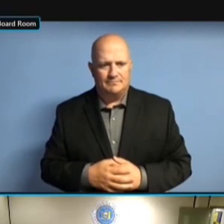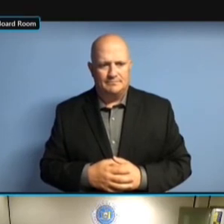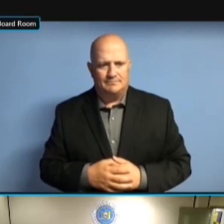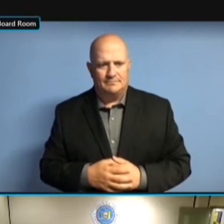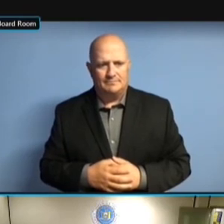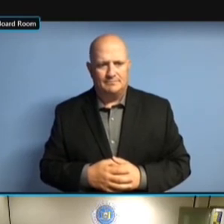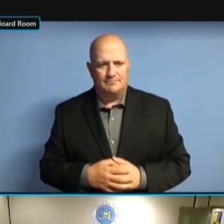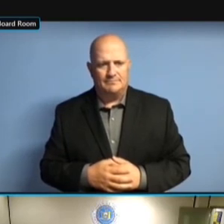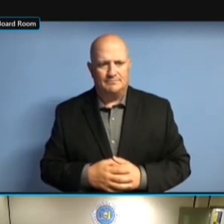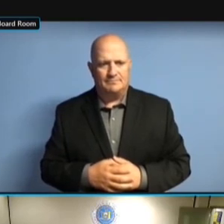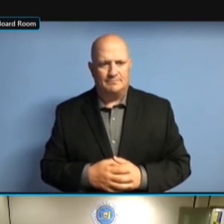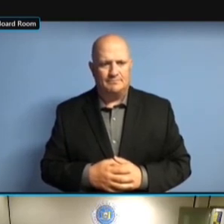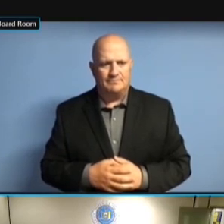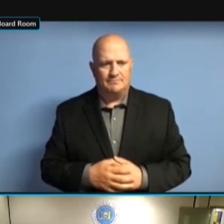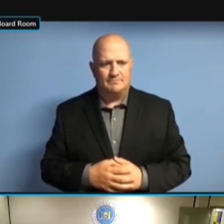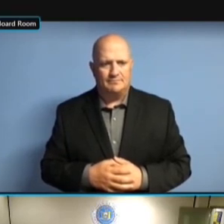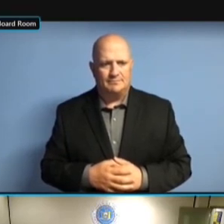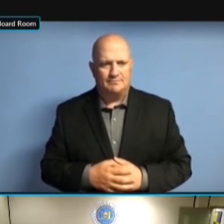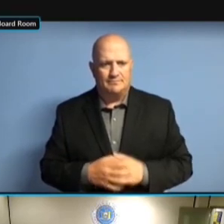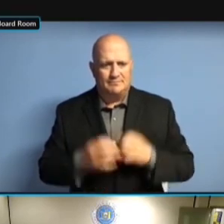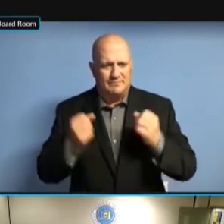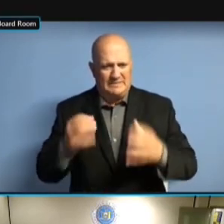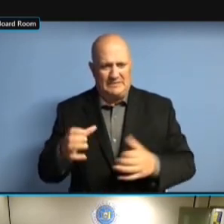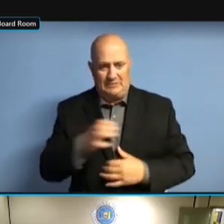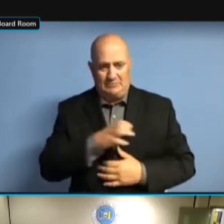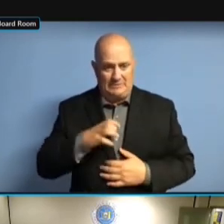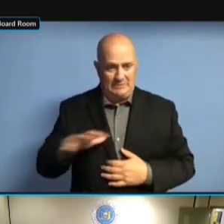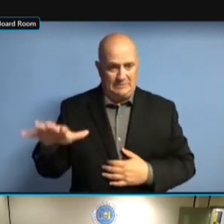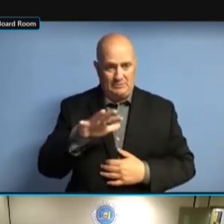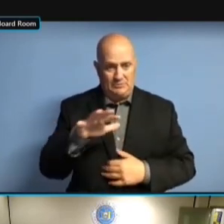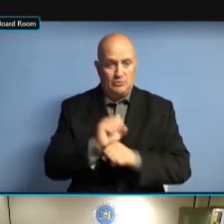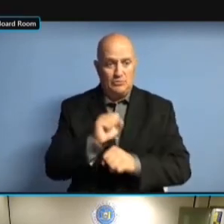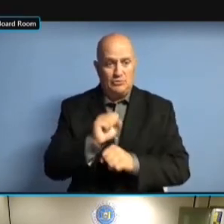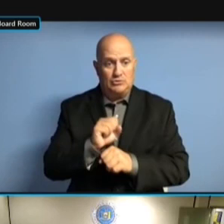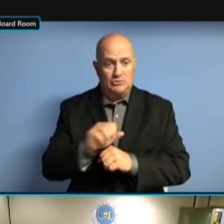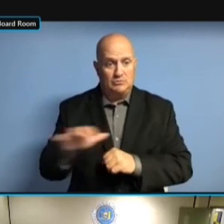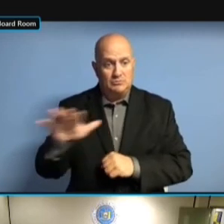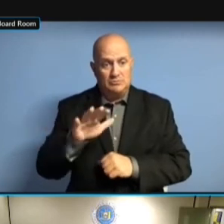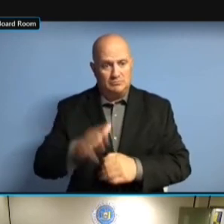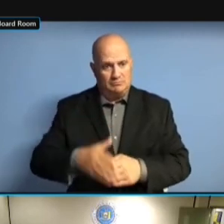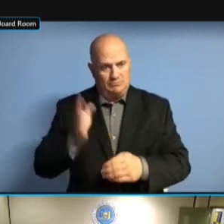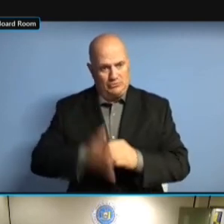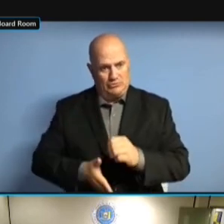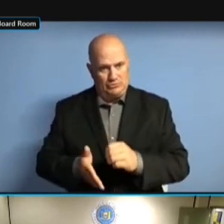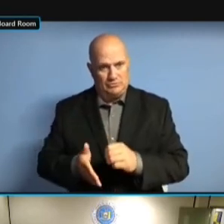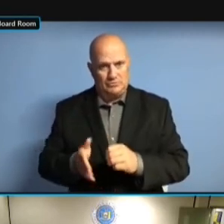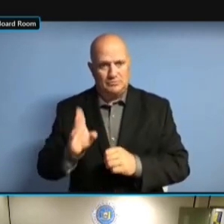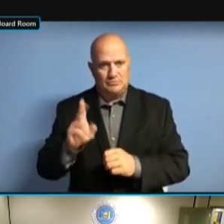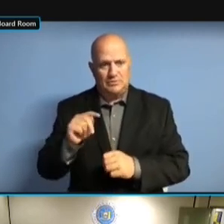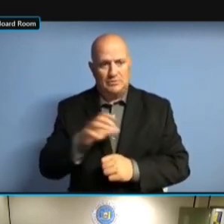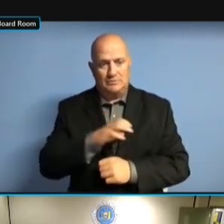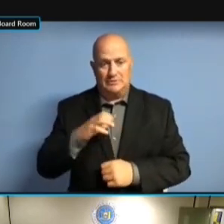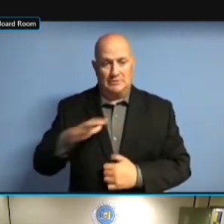WHO ARE DECEASED AND FOR WHATEVER REASON, WHO ARE DECEASED AND FOR WHATEVER REASON, THESE WHATEVER REASON, THESE WHATEVER REASON, THESE COMMITTEES WHATEVER REASON, THESE COMMITTEES HAVE WHATEVER REASON, THESE COMMITTEES HAVE NOT WHATEVER REASON, THESE COMMITTEES HAVE NOT BEEN COMMITTEES HAVE NOT BEEN COMMITTEES HAVE NOT BEEN TERMINATED. TERMINATED. TERMINATED. AND TERMINATED. AND THAT'S TERMINATED. AND THAT'S SORT TERMINATED. AND THAT'S SORT OF TERMINATED. AND THAT'S SORT OF WHAT TERMINATED. AND THAT'S SORT OF WHAT I TERMINATED. AND THAT'S SORT OF WHAT I WOULD AND THAT'S SORT OF WHAT I WOULD AND THAT'S SORT OF WHAT I WOULD LIKE AND THAT'S SORT OF WHAT I WOULD LIKE TO AND THAT'S SORT OF WHAT I WOULD LIKE TO REALLY AND THAT'S SORT OF WHAT I WOULD LIKE TO REALLY START AND THAT'S SORT OF WHAT I WOULD LIKE TO REALLY START DOING, LIKE TO REALLY START DOING, LIKE TO REALLY START DOING, BECAUSE LIKE TO REALLY START DOING, BECAUSE THERE LIKE TO REALLY START DOING, BECAUSE THERE ARE LIKE TO REALLY START DOING, BECAUSE THERE ARE A LIKE TO REALLY START DOING, BECAUSE THERE ARE A LOT